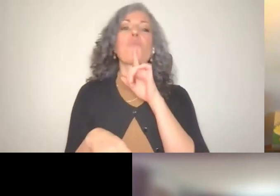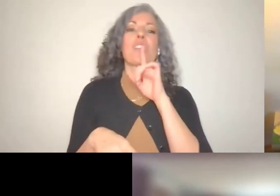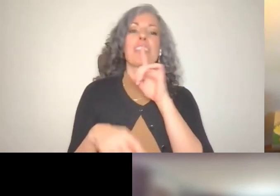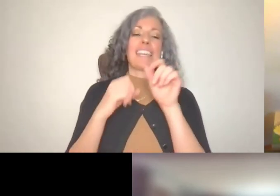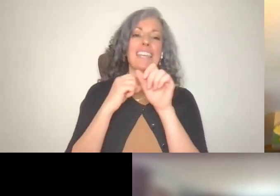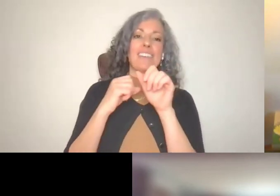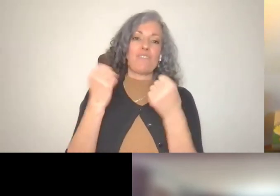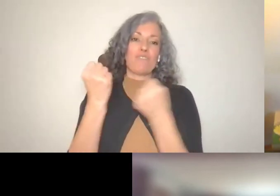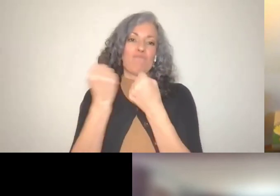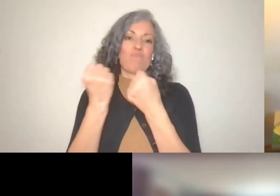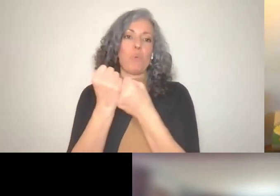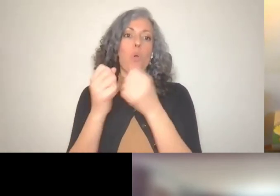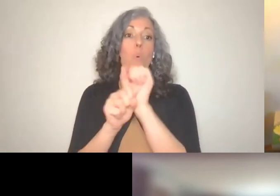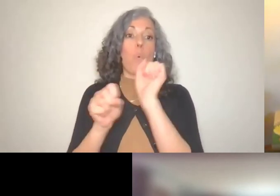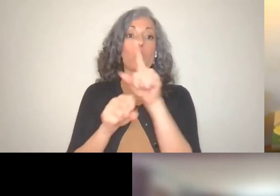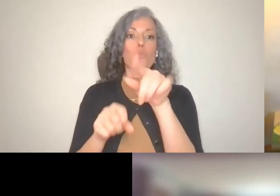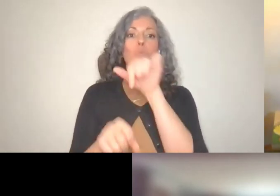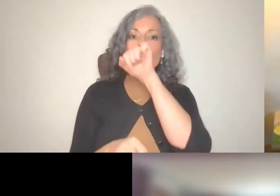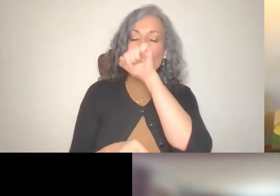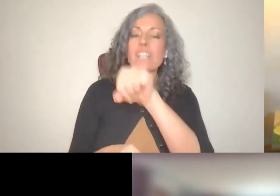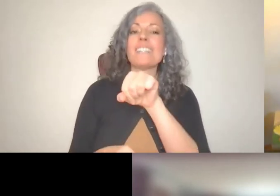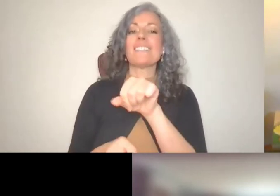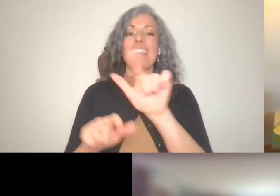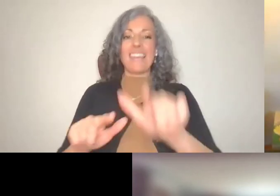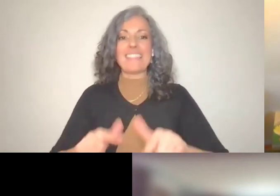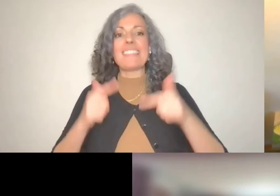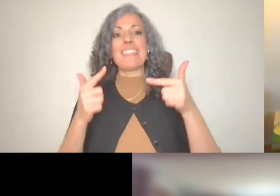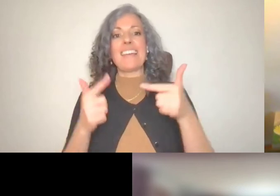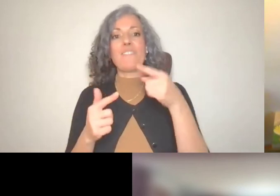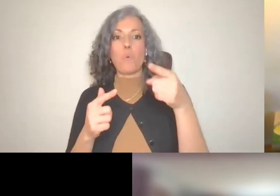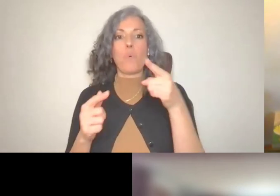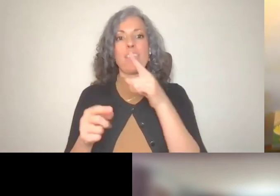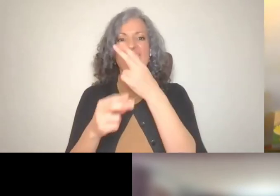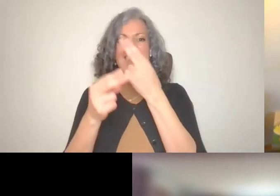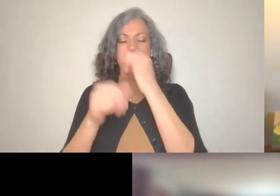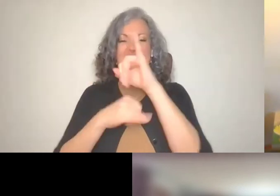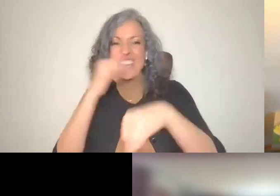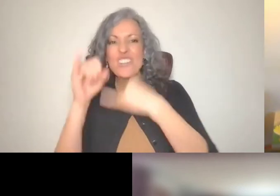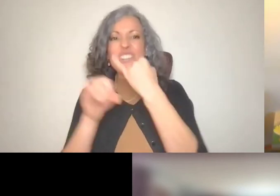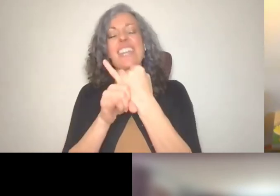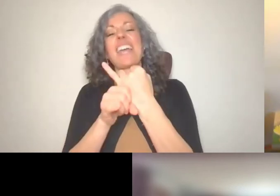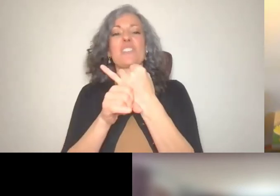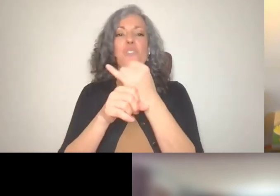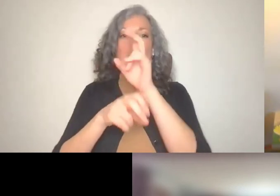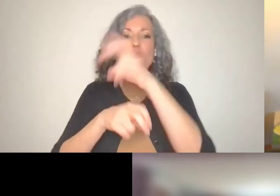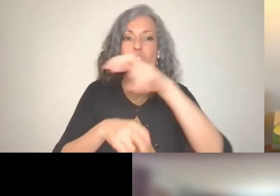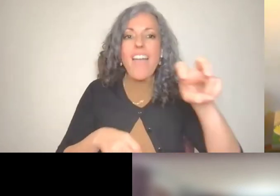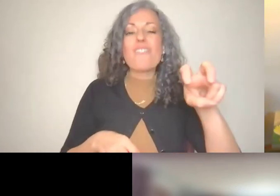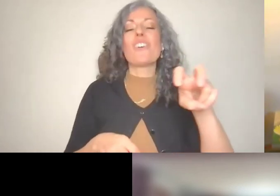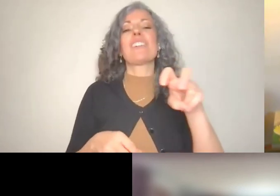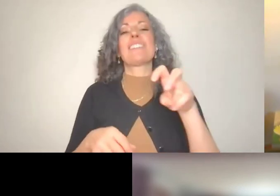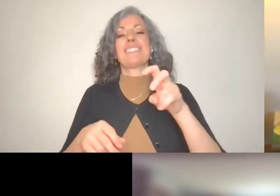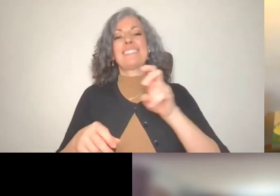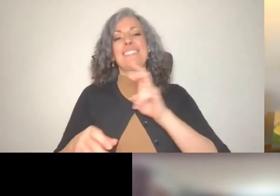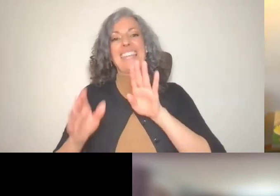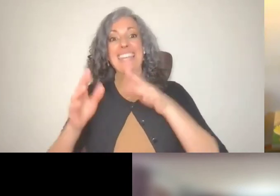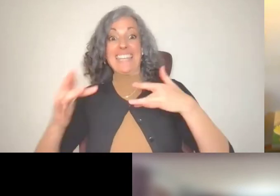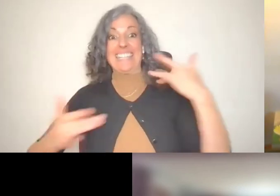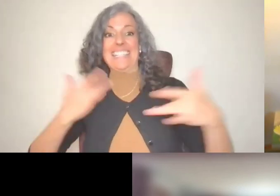while still being a while. Living that life filled with international travel, a cultural Adventures that the feeder food is soul Emily.